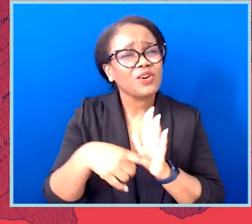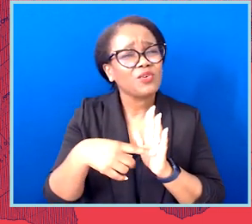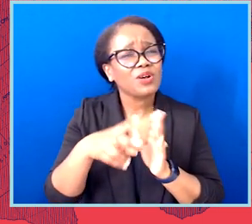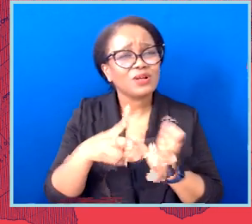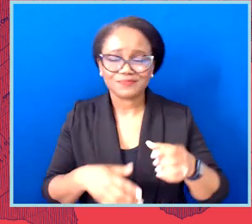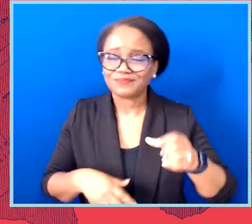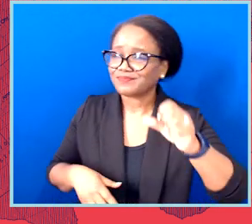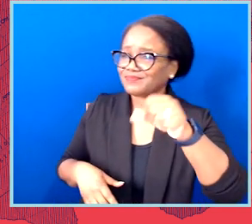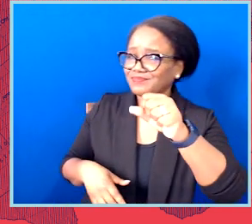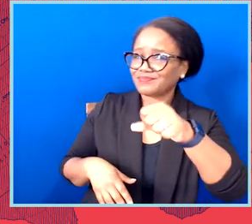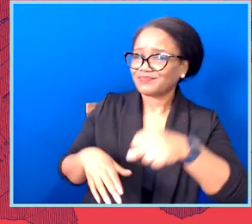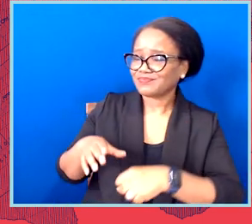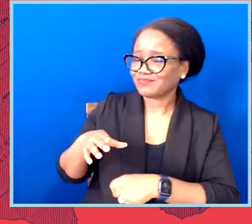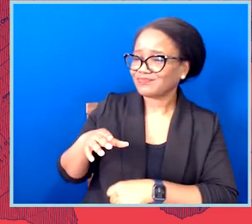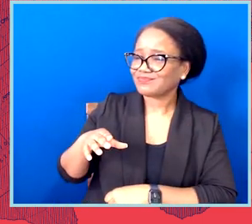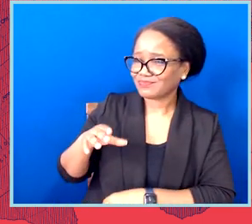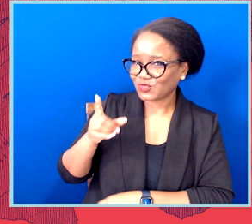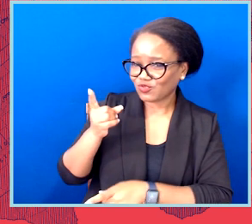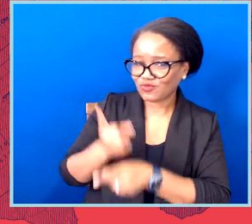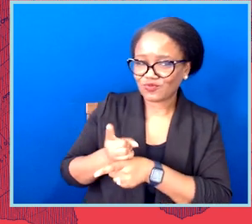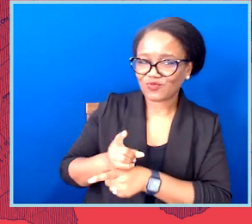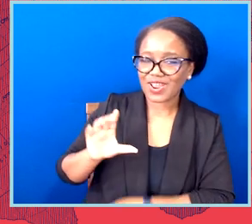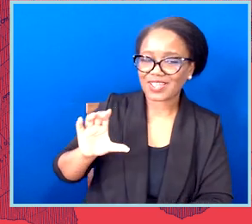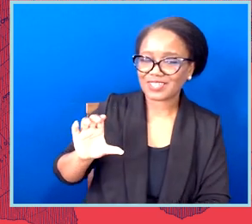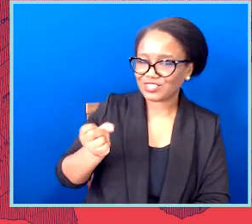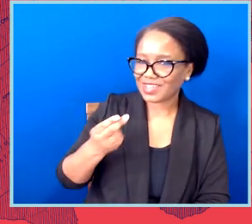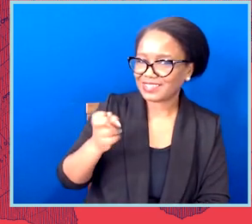seven, eight nine, 15-year-olds going in and begging their lawmakers not to target them.